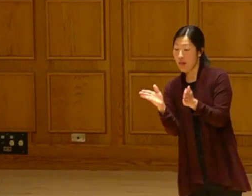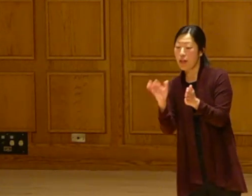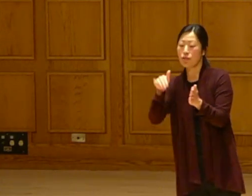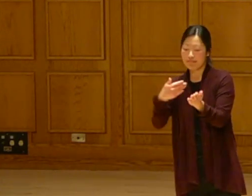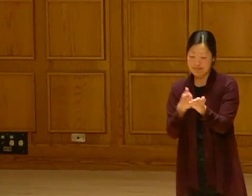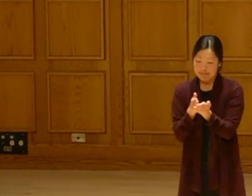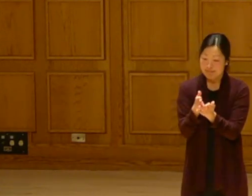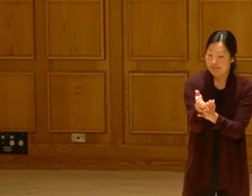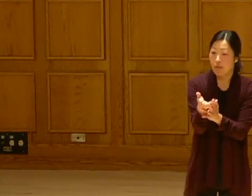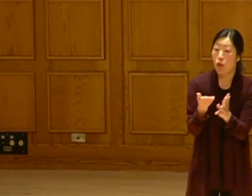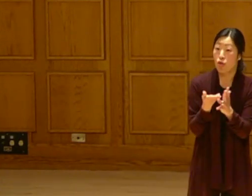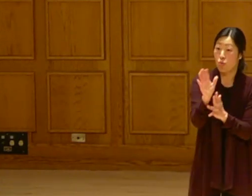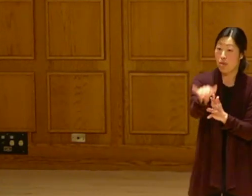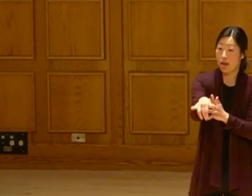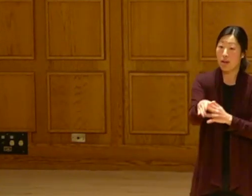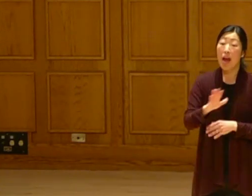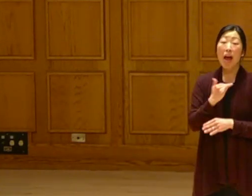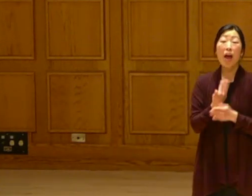We're going to hook up our renewable energy to that line now.